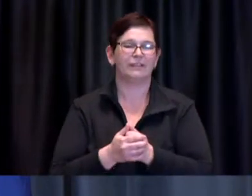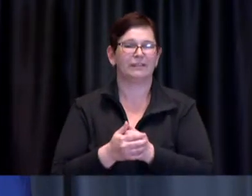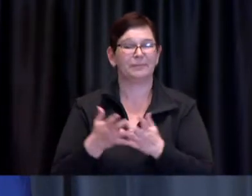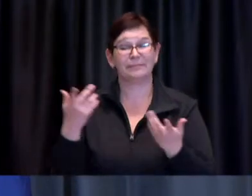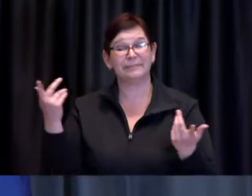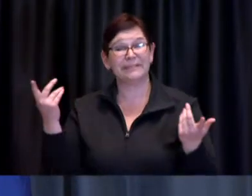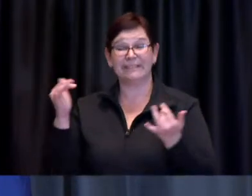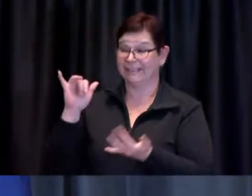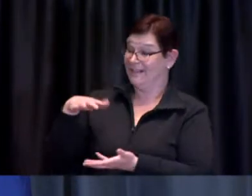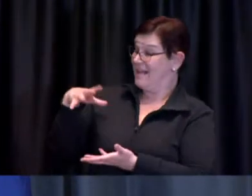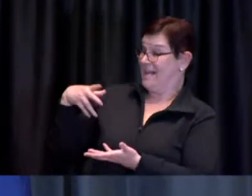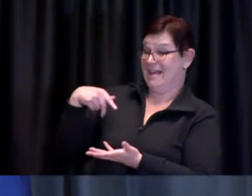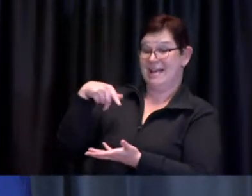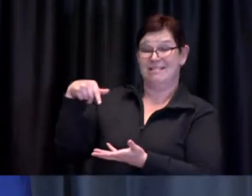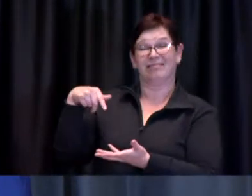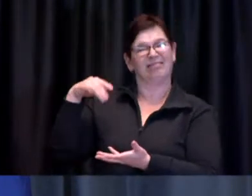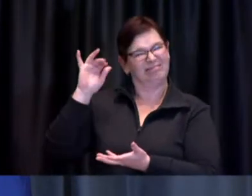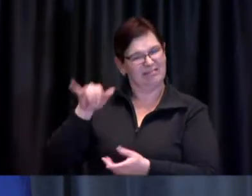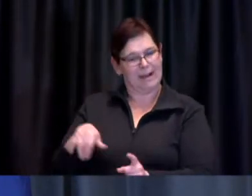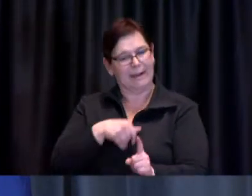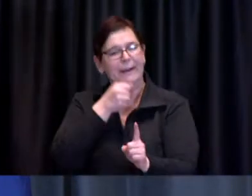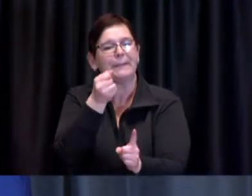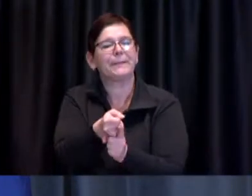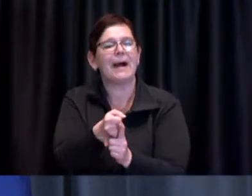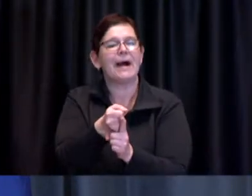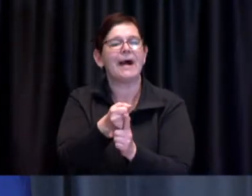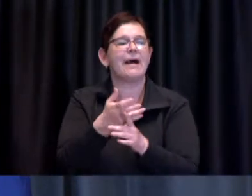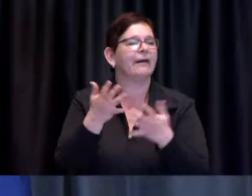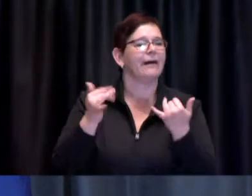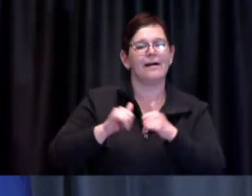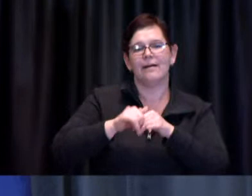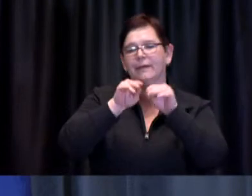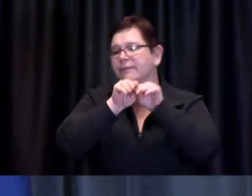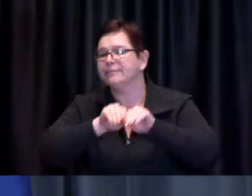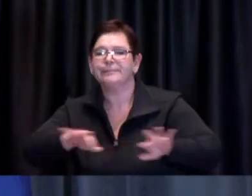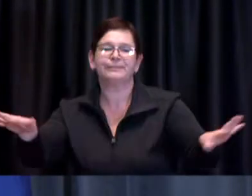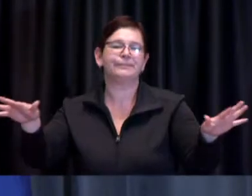clinics to increase capacity it will allow our Team Toronto partners to increase their capacity